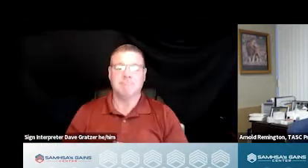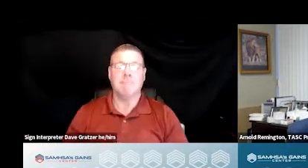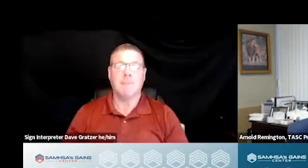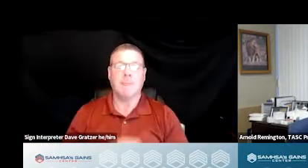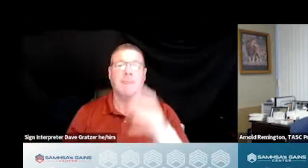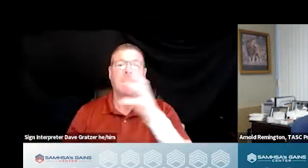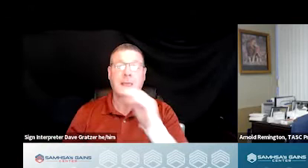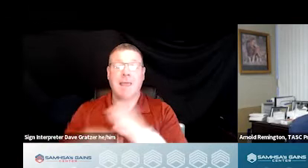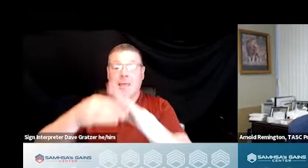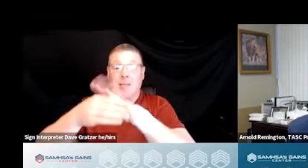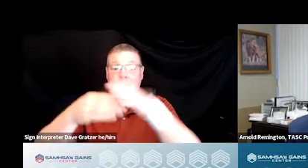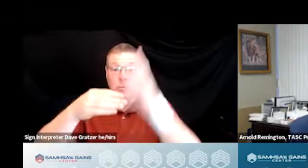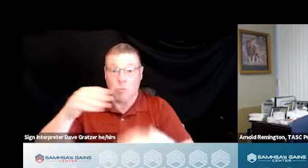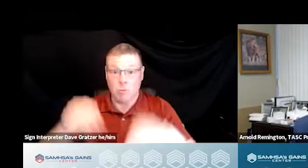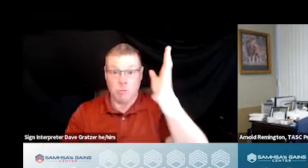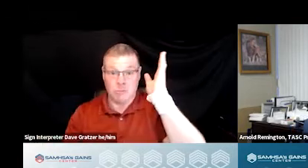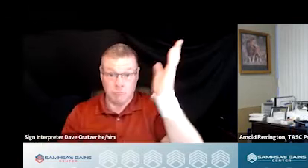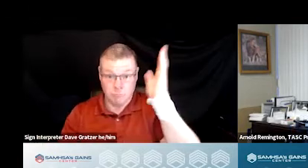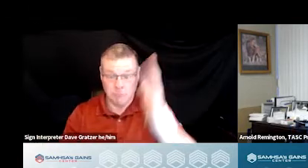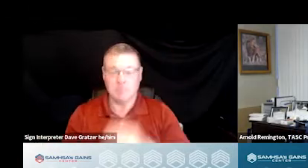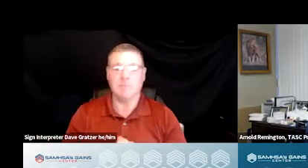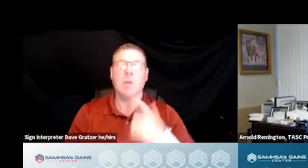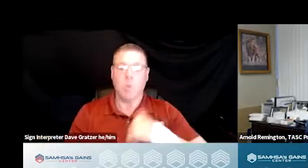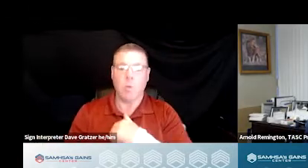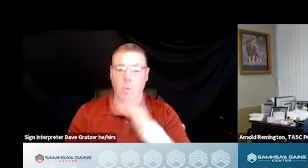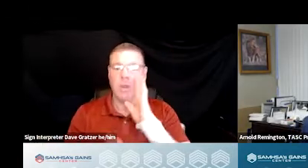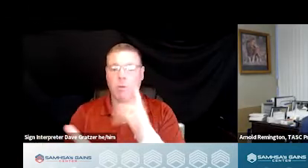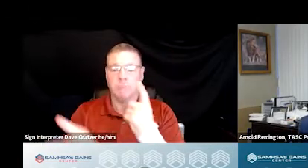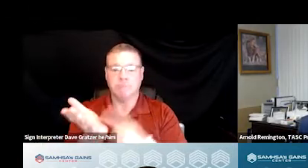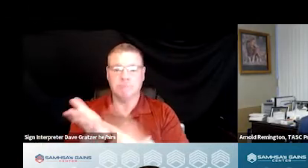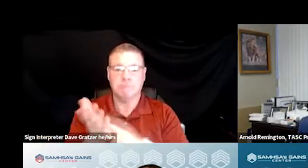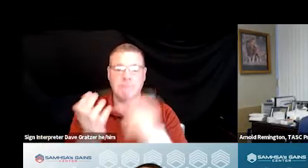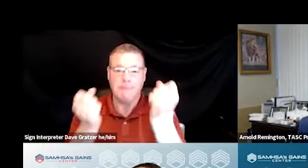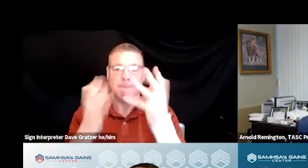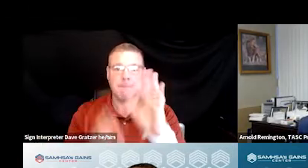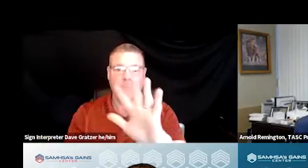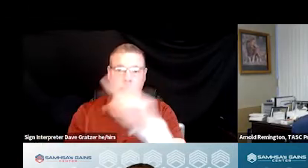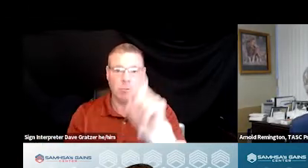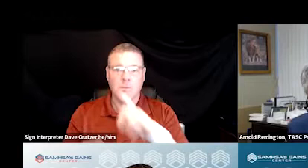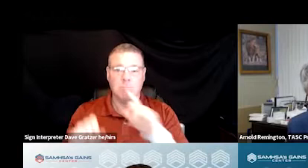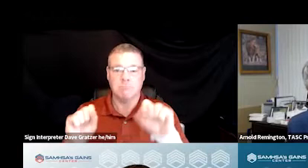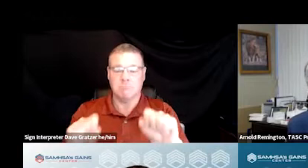At the conclusion of the presentations, we will address as many of your questions as time permits.